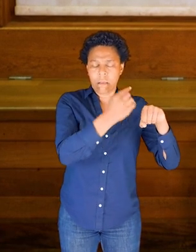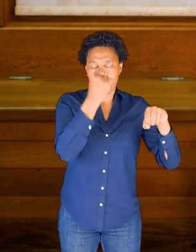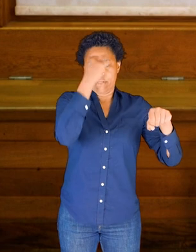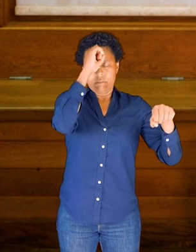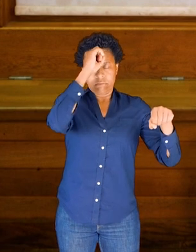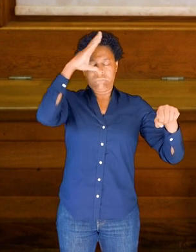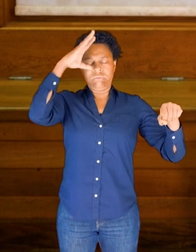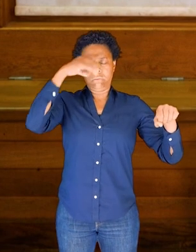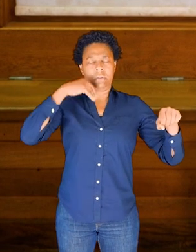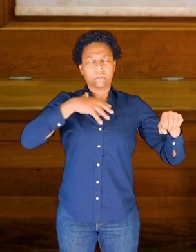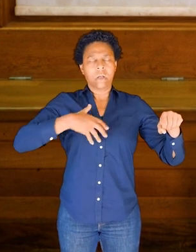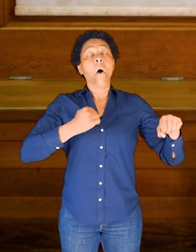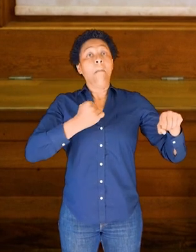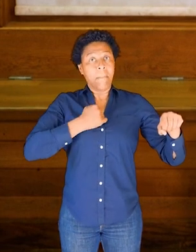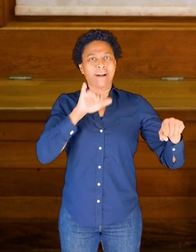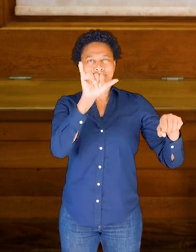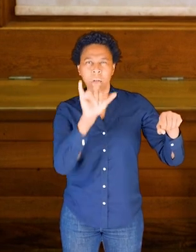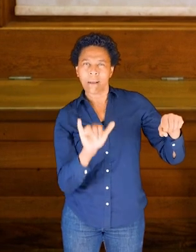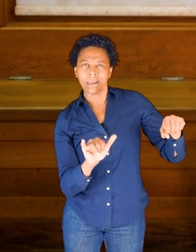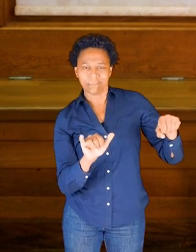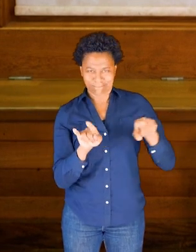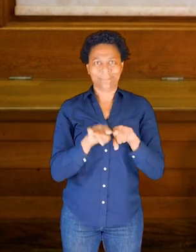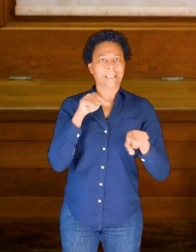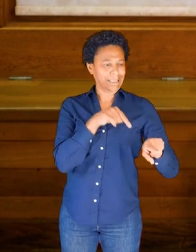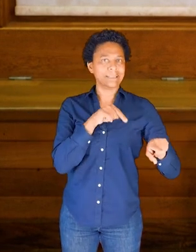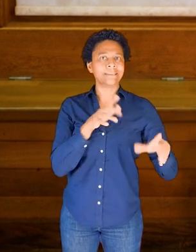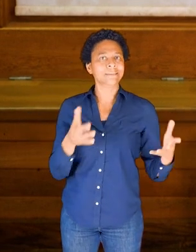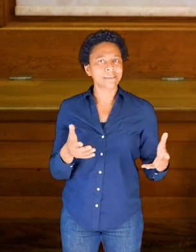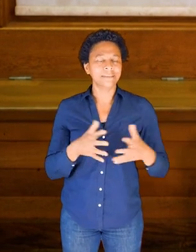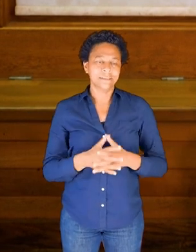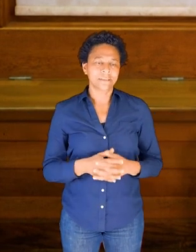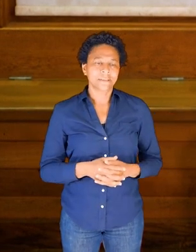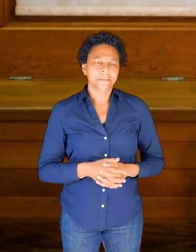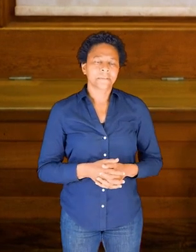get a sense that my spine is thick.